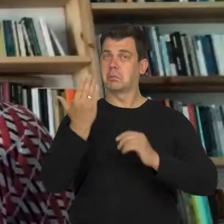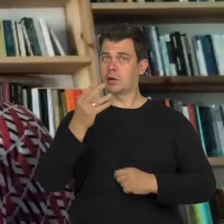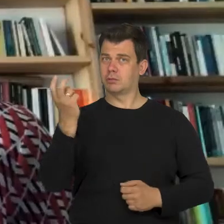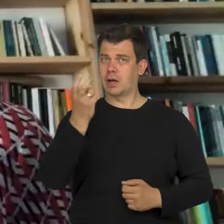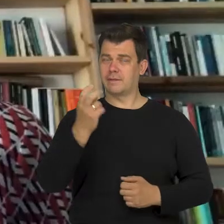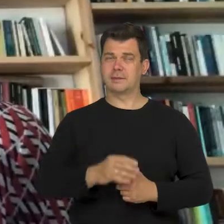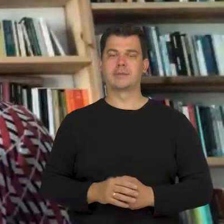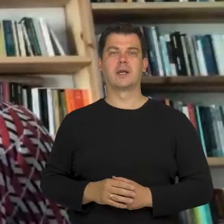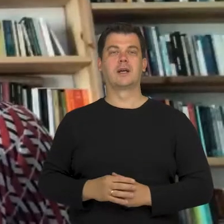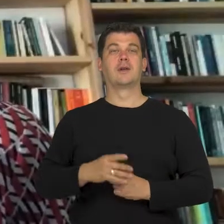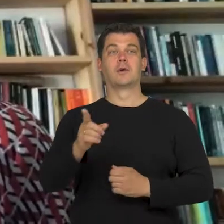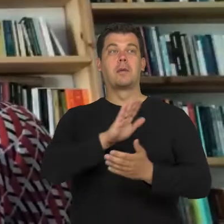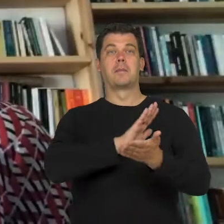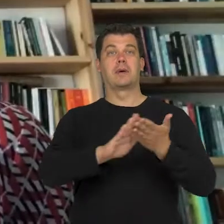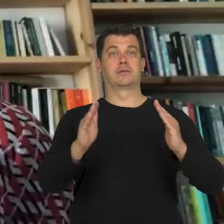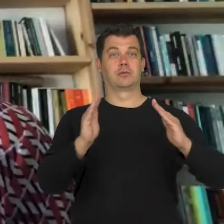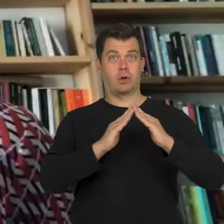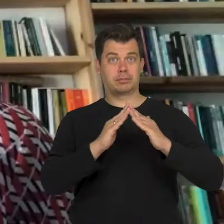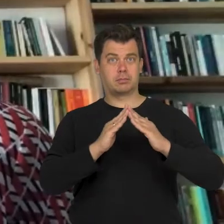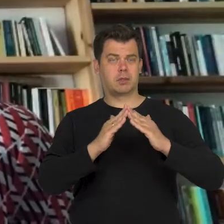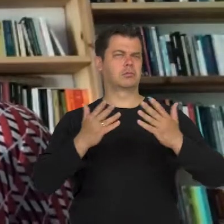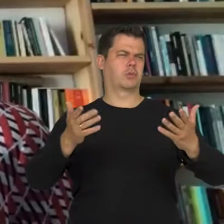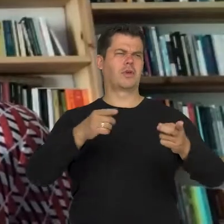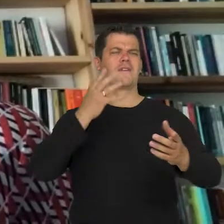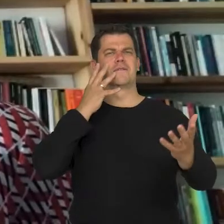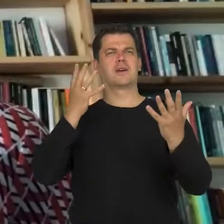because homelessness is seen as a state